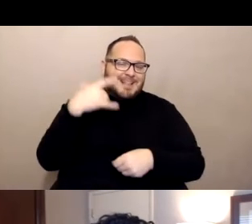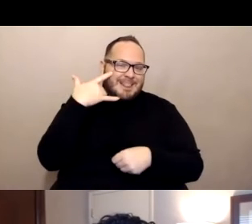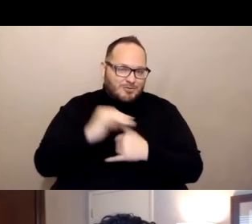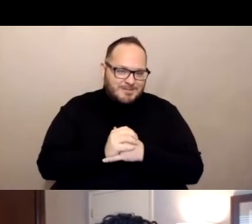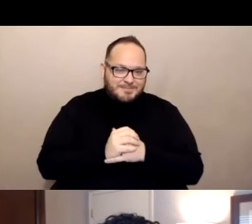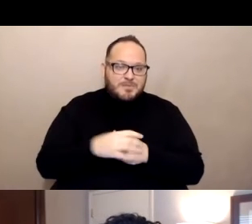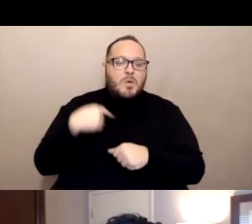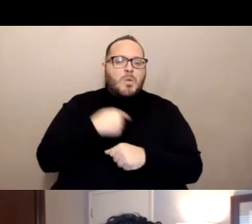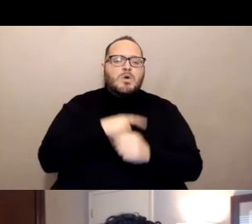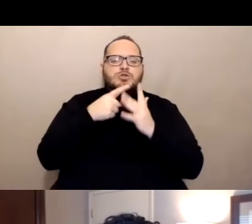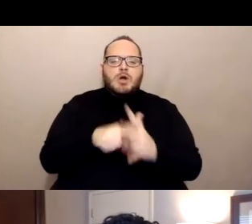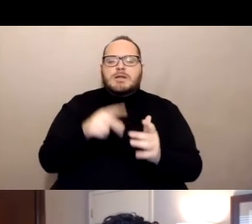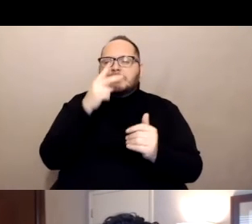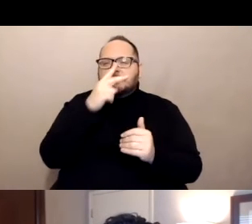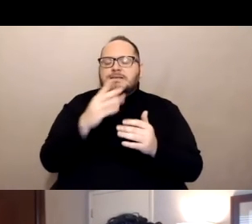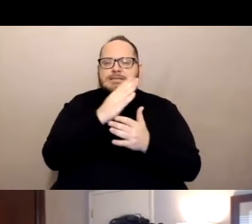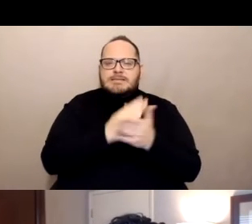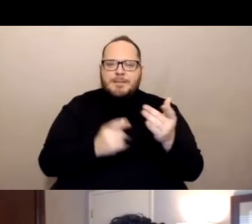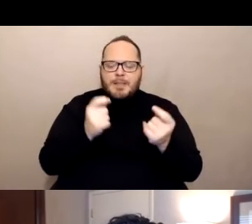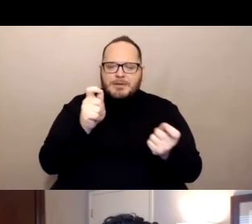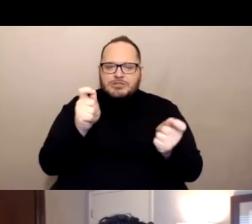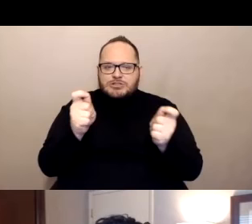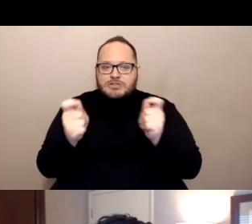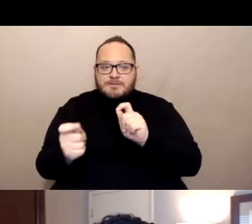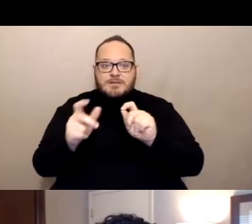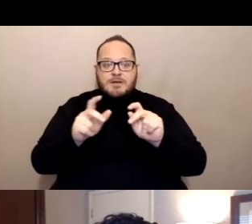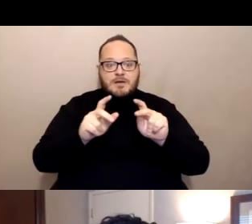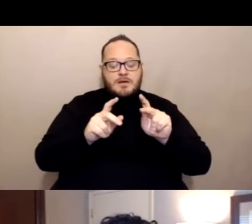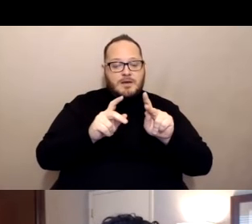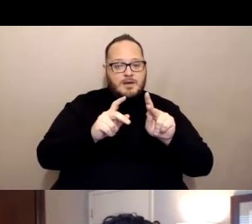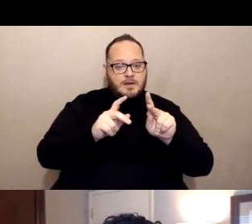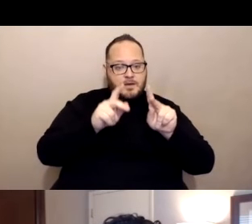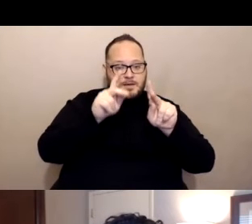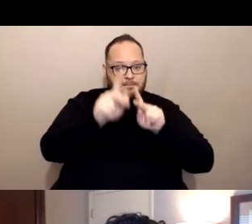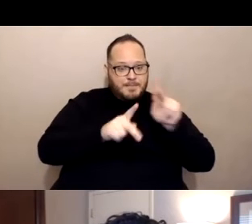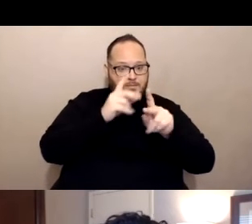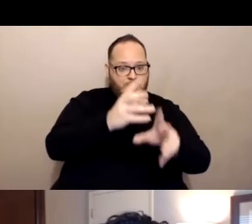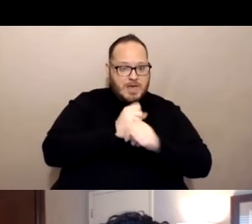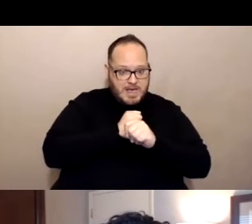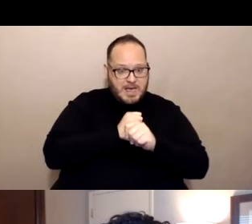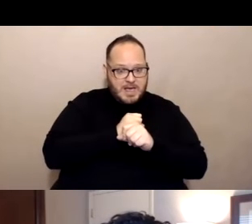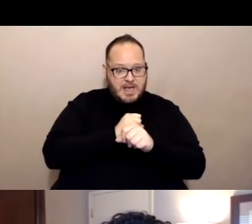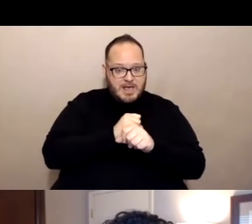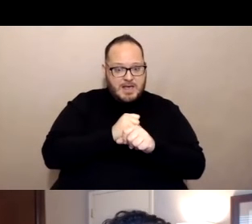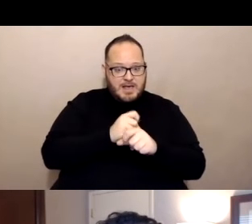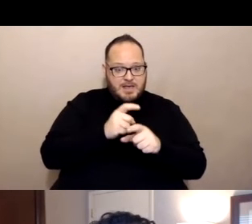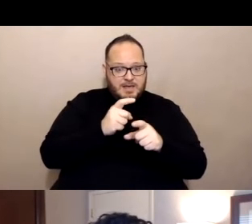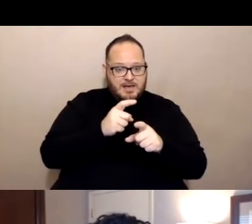as people are getting their second doses and different sites where people are being vaccinated,